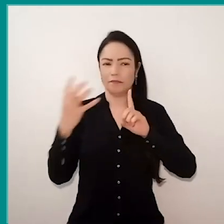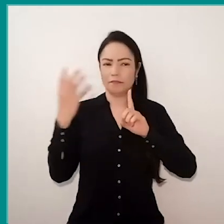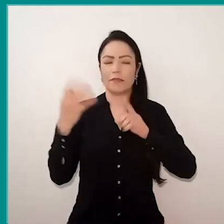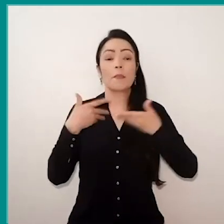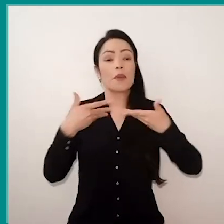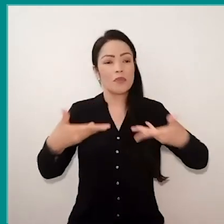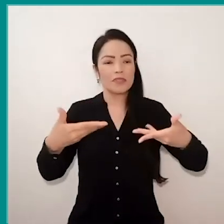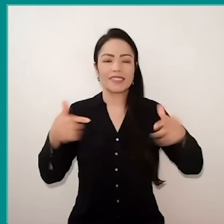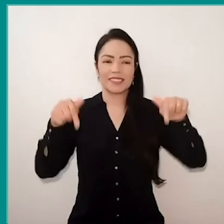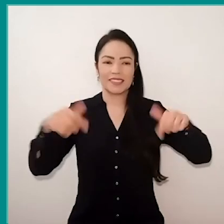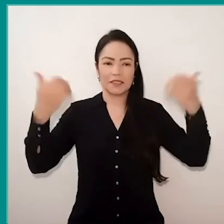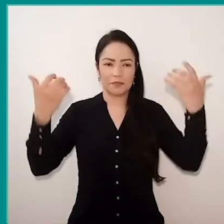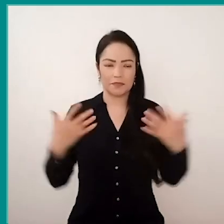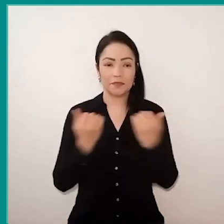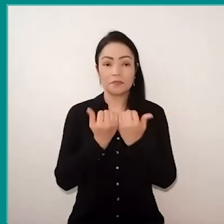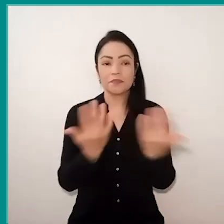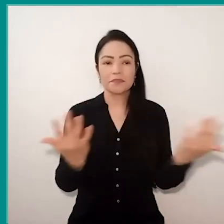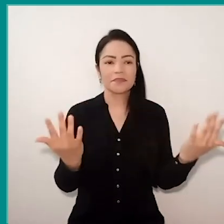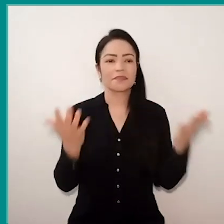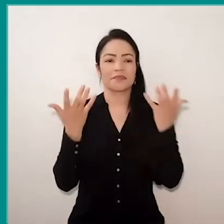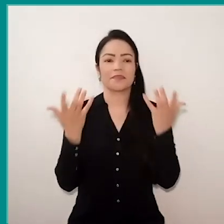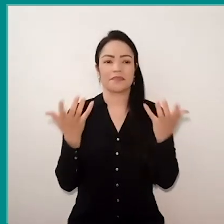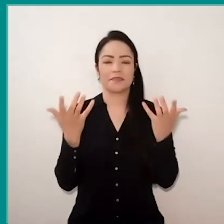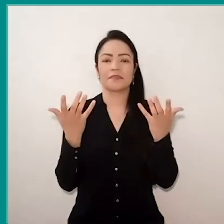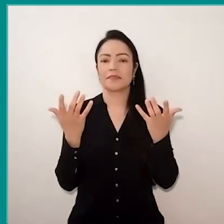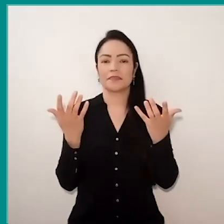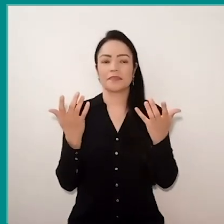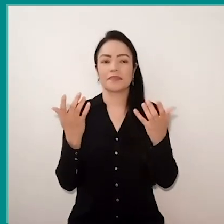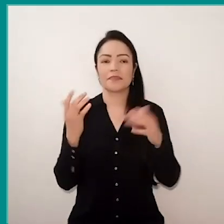I want to share with you a little the action of the Curumim Program,